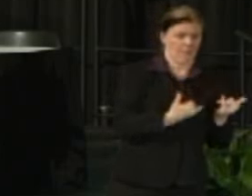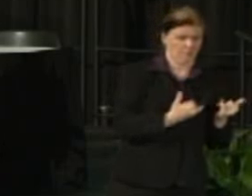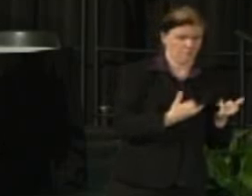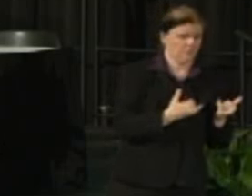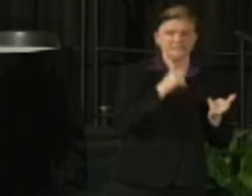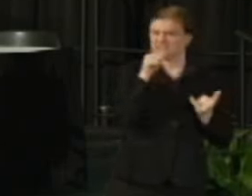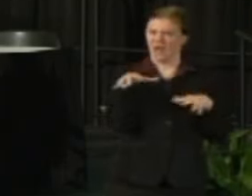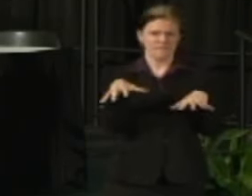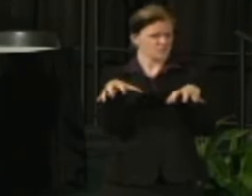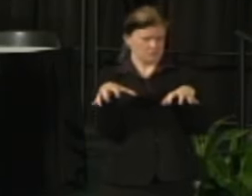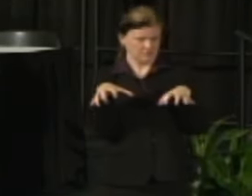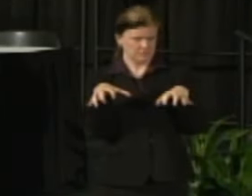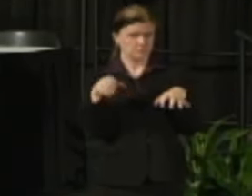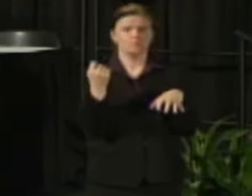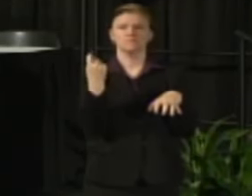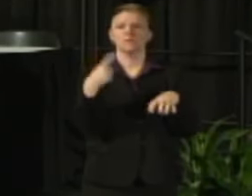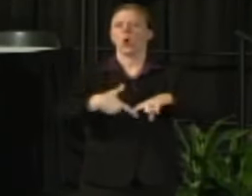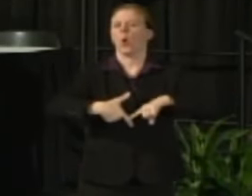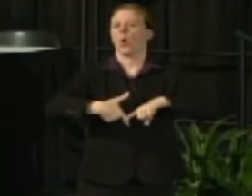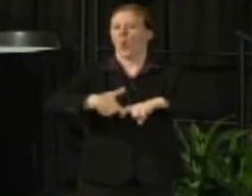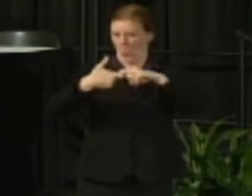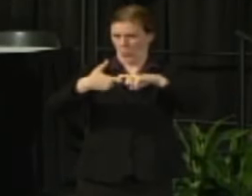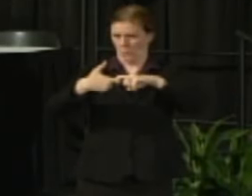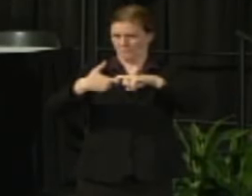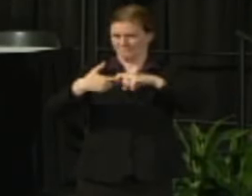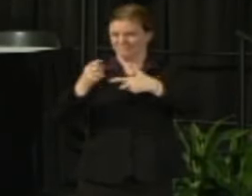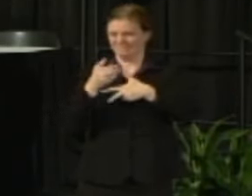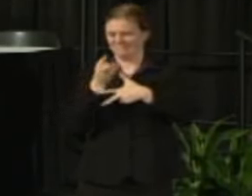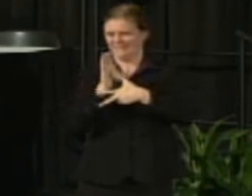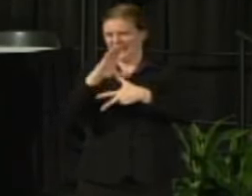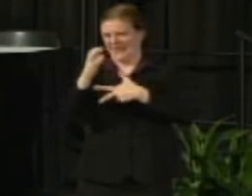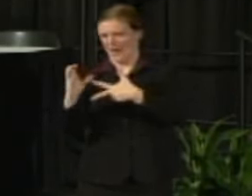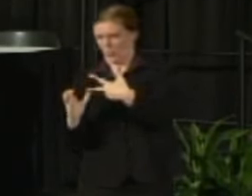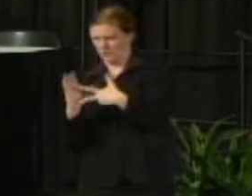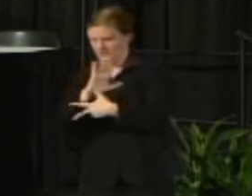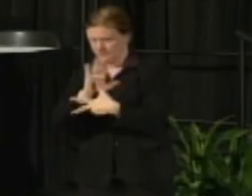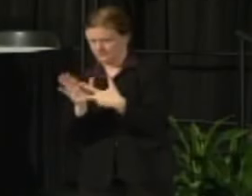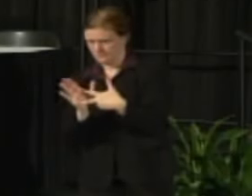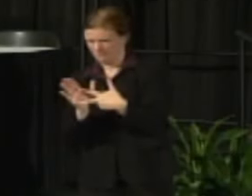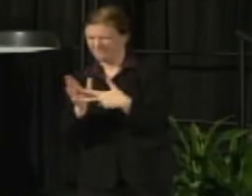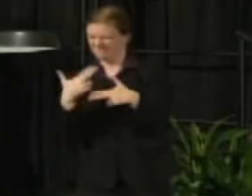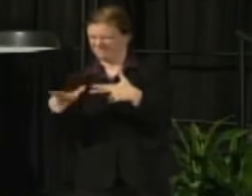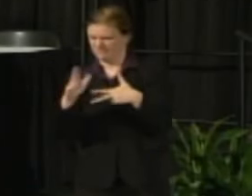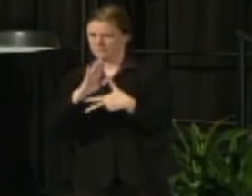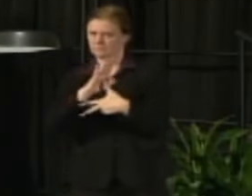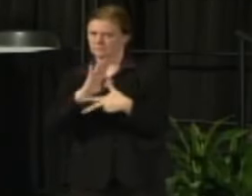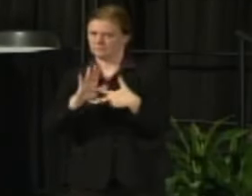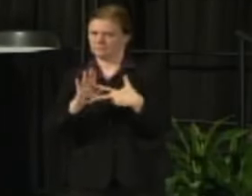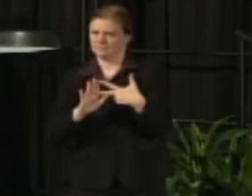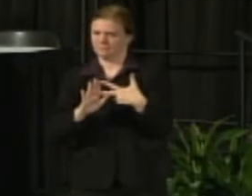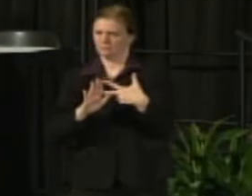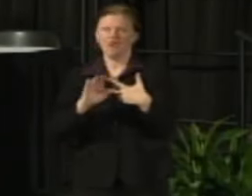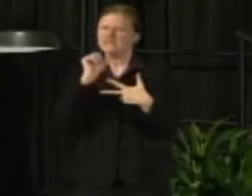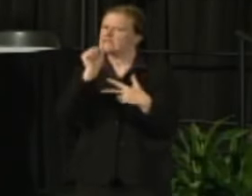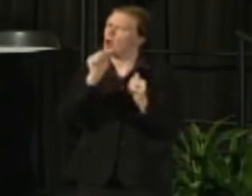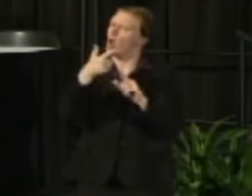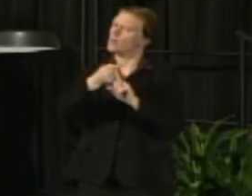It is a hold on a number of things, three different categories. So let me just briefly walk through these and this isn't all the detail. The memo will have a little bit more.